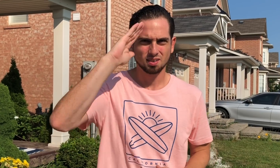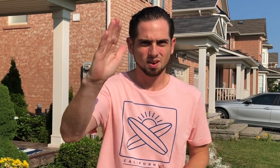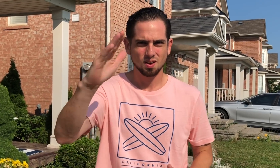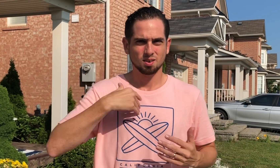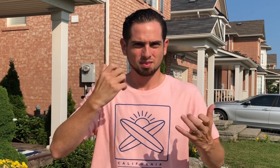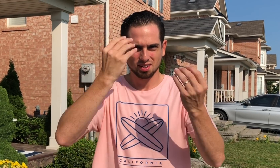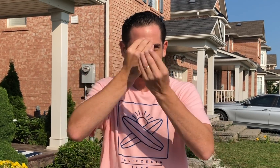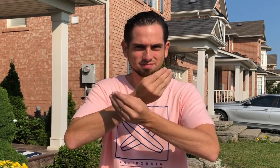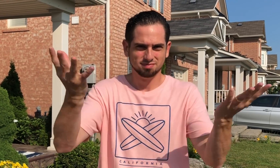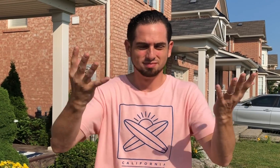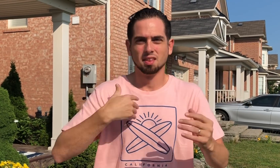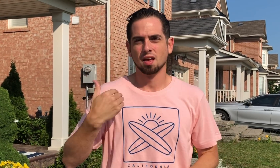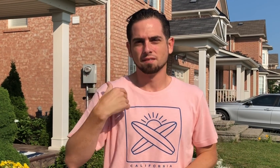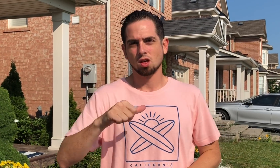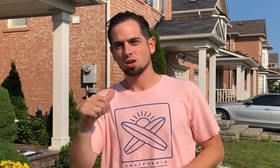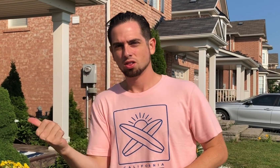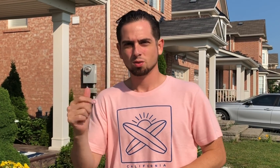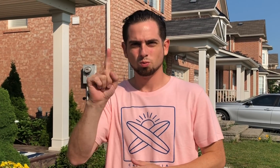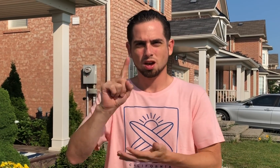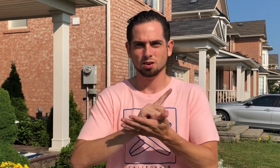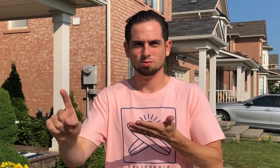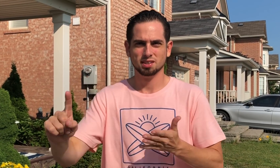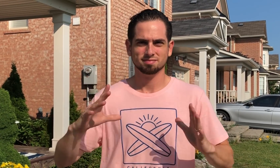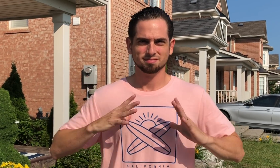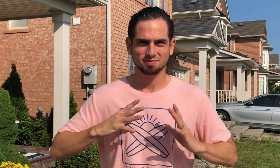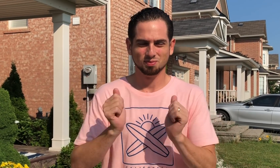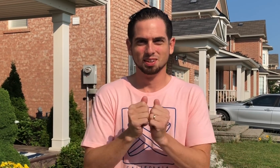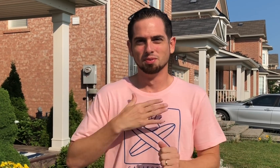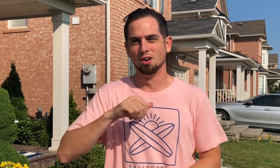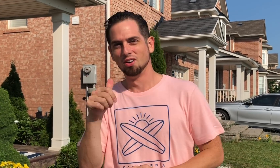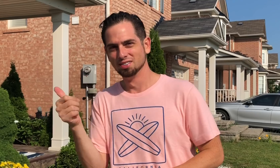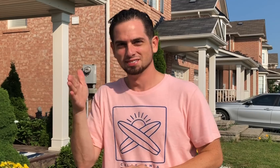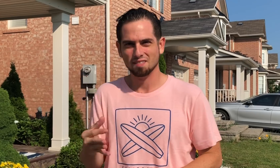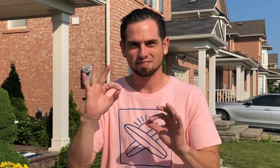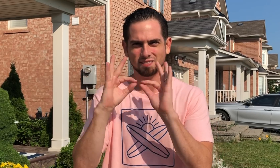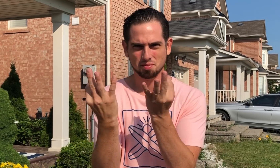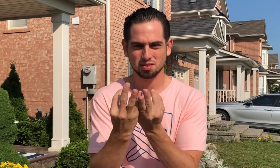Hello! I want to let you know I have another one-week vacation with my other side of family.